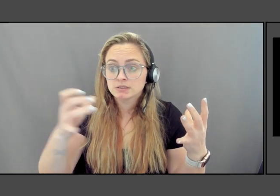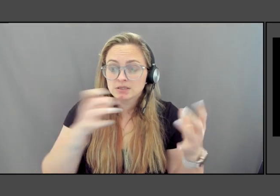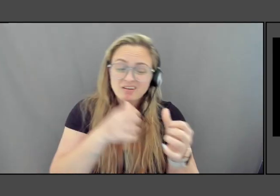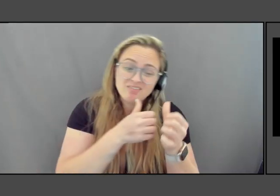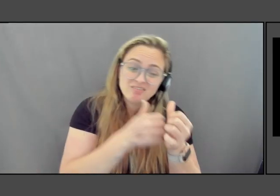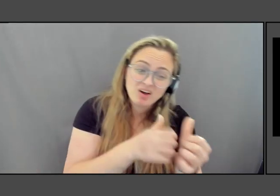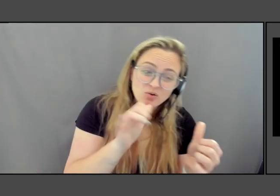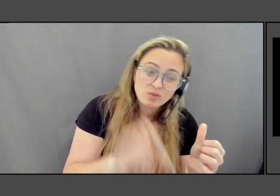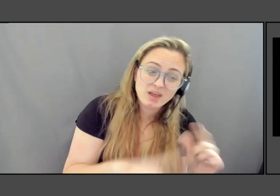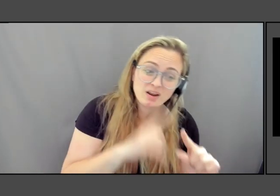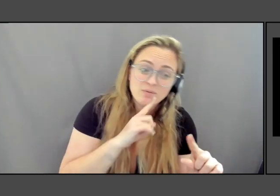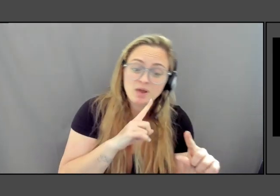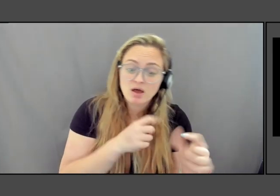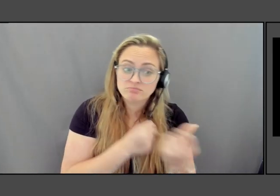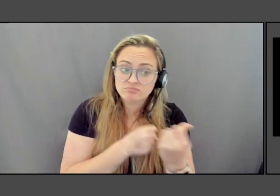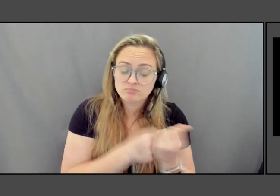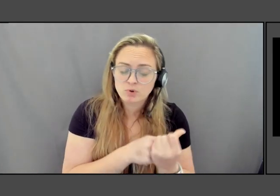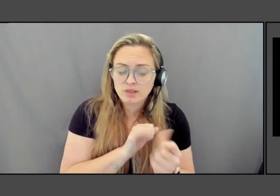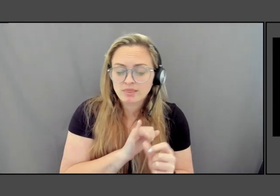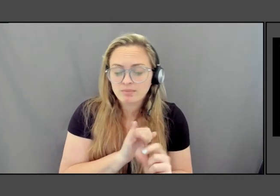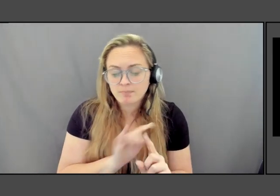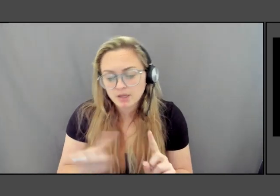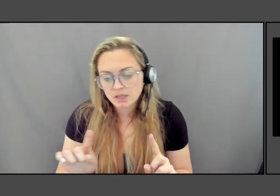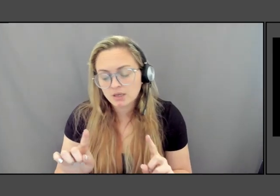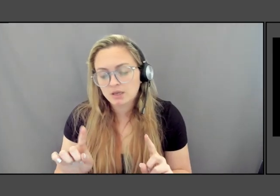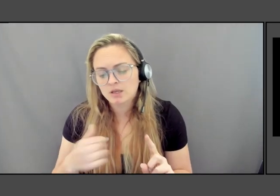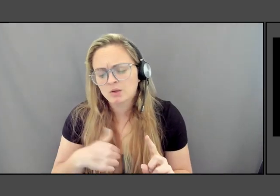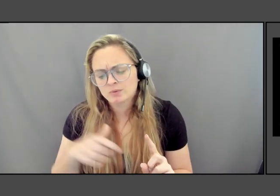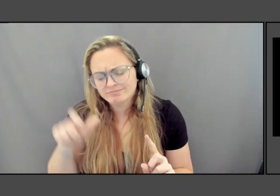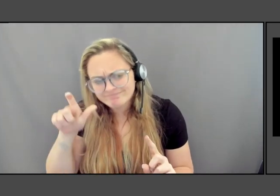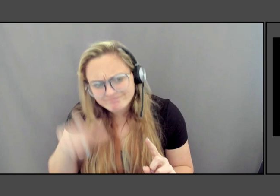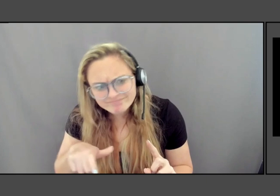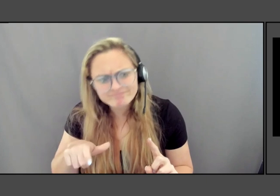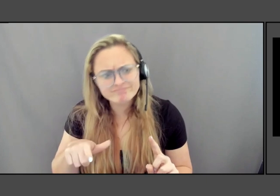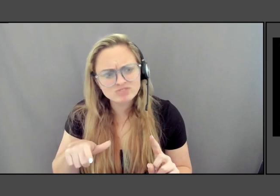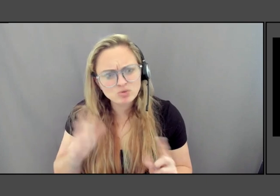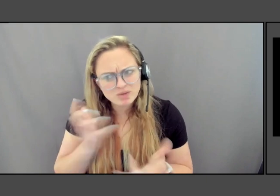But I do think we should be outraged and we should really question